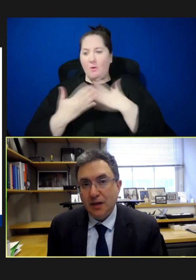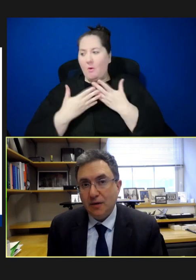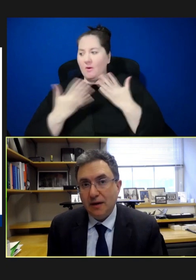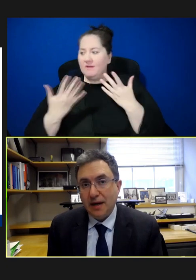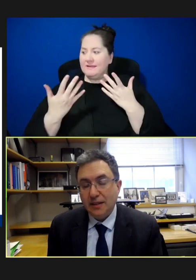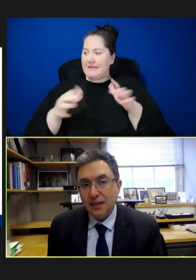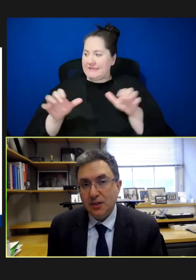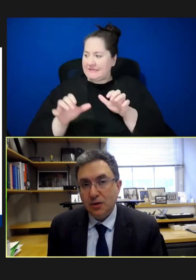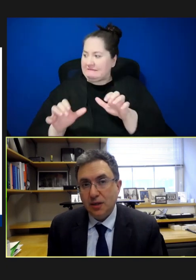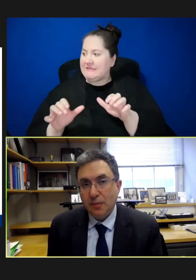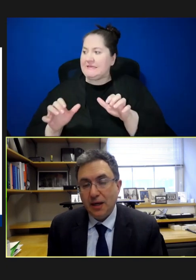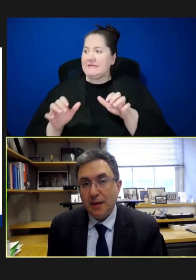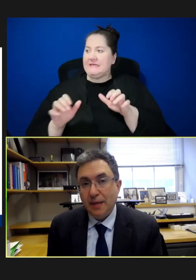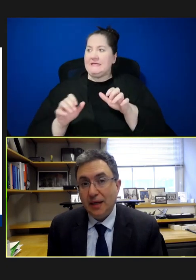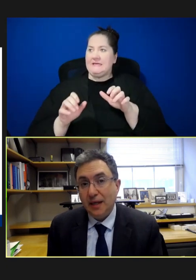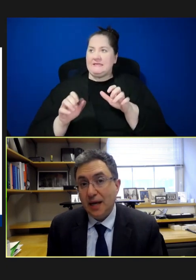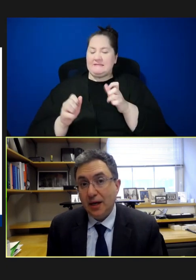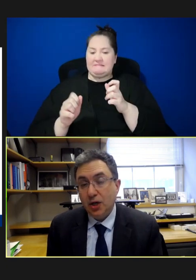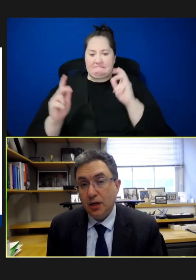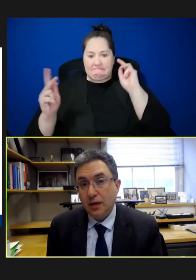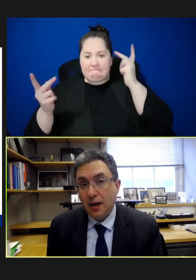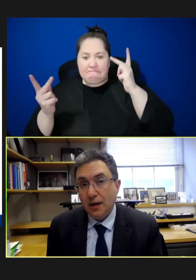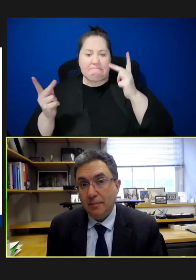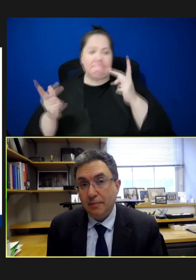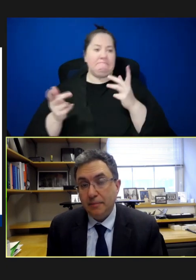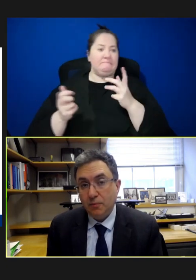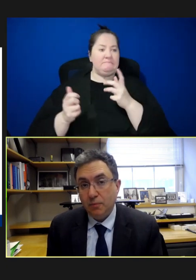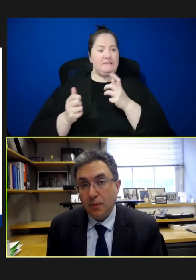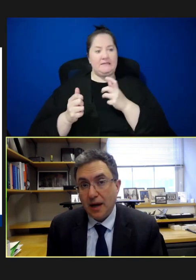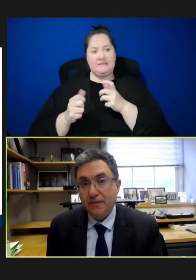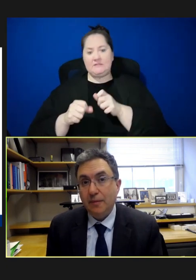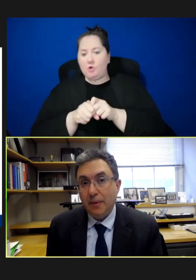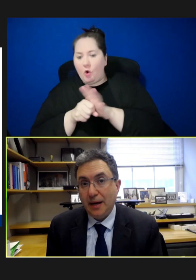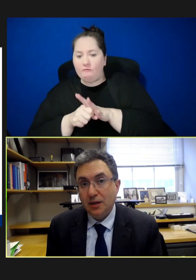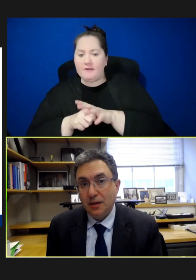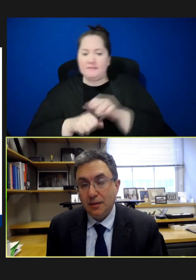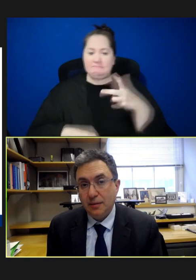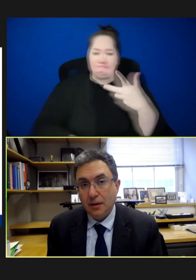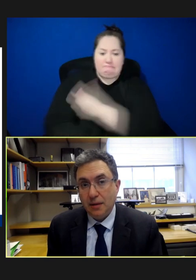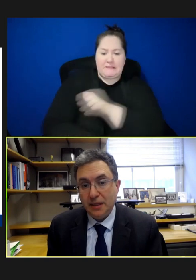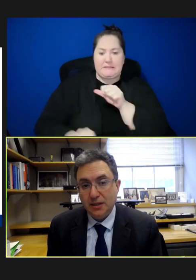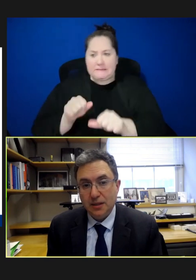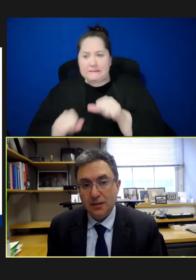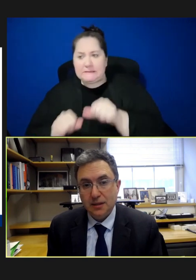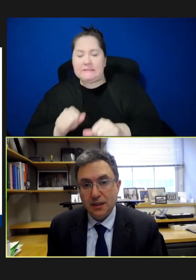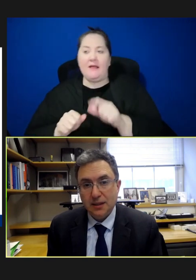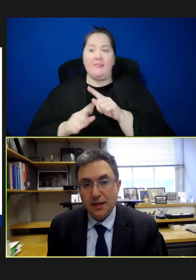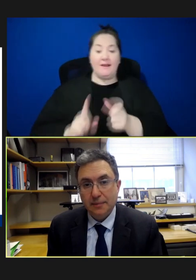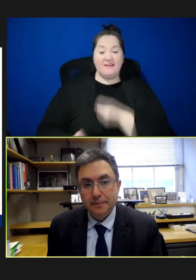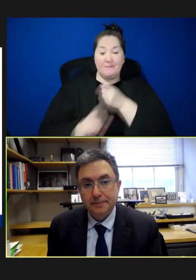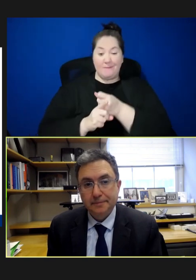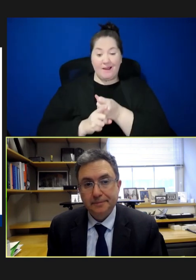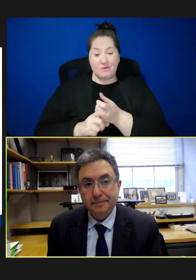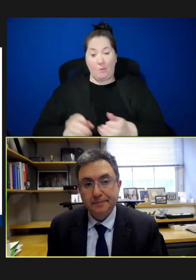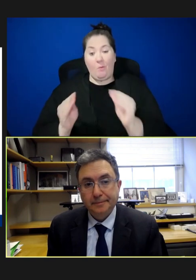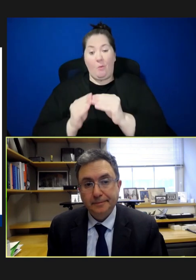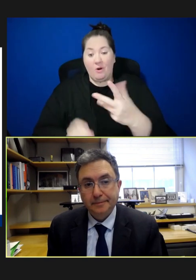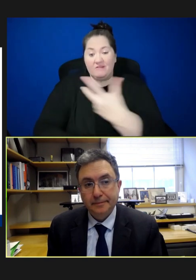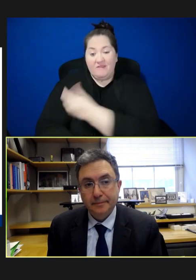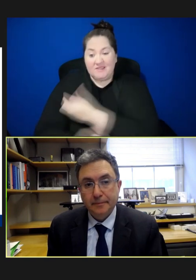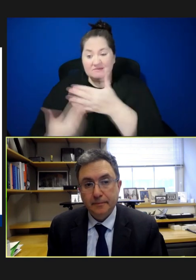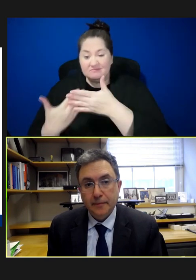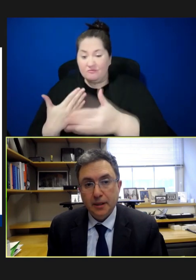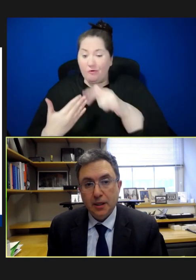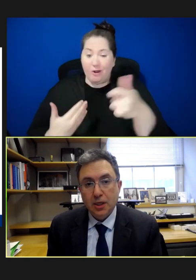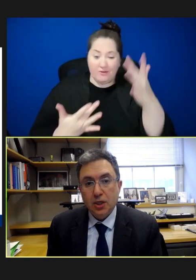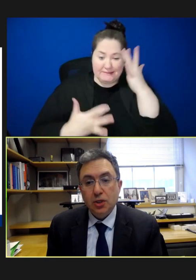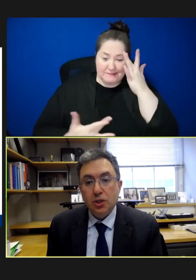around vaccines during the pandemic and that could have an impact on measles. Next slide.